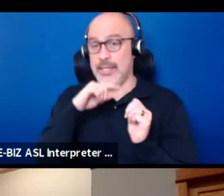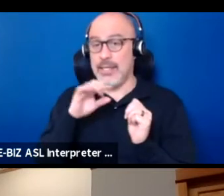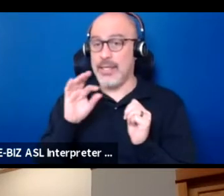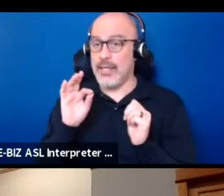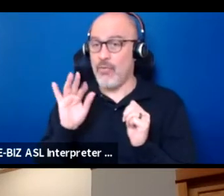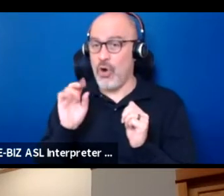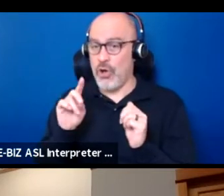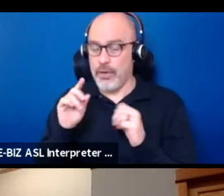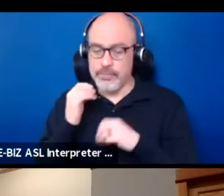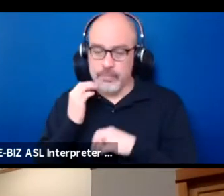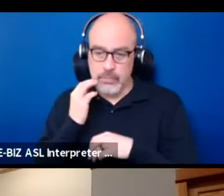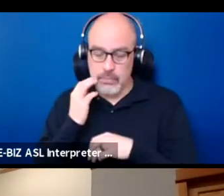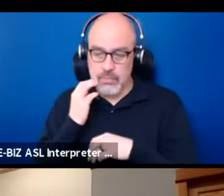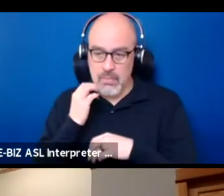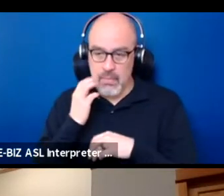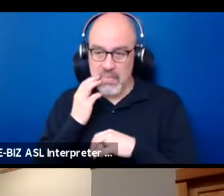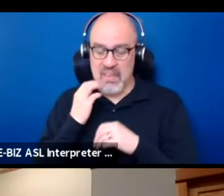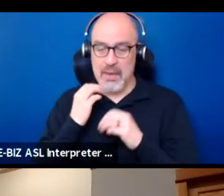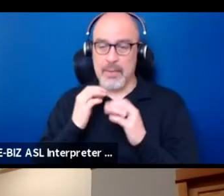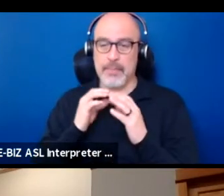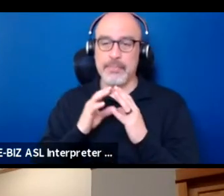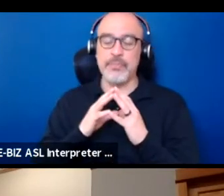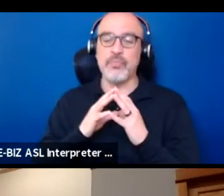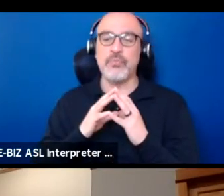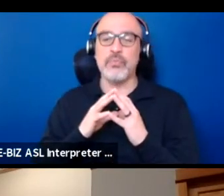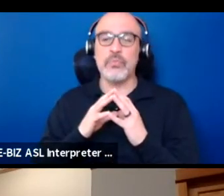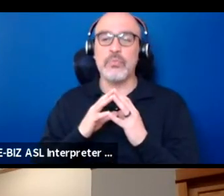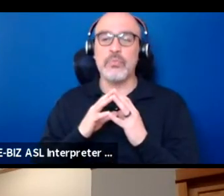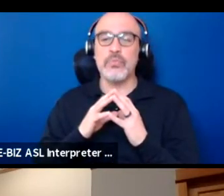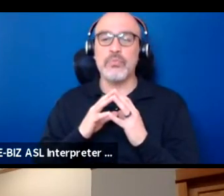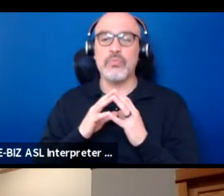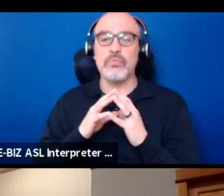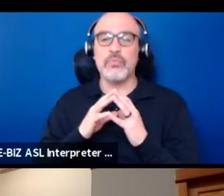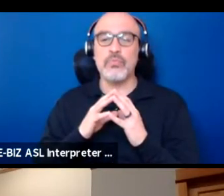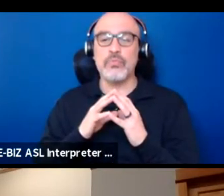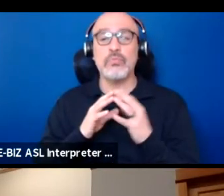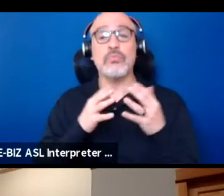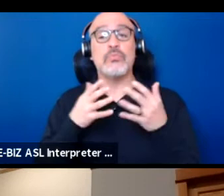The American media is a long story